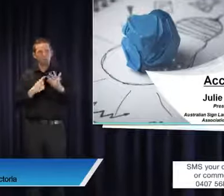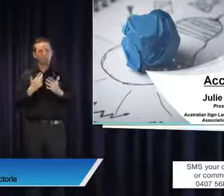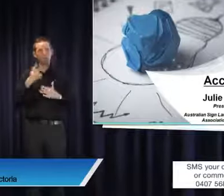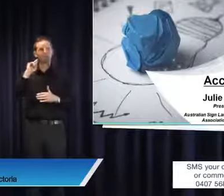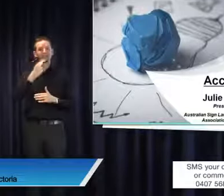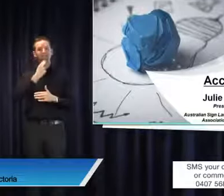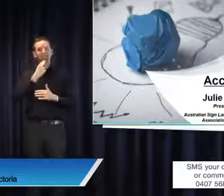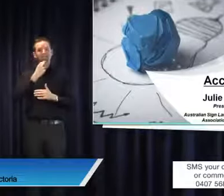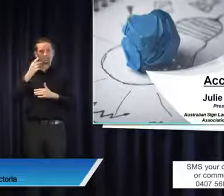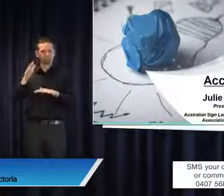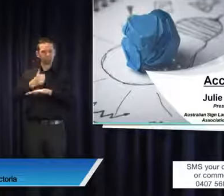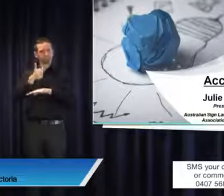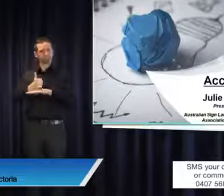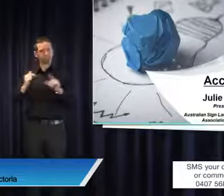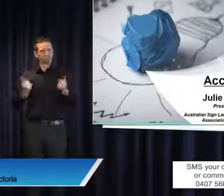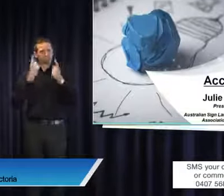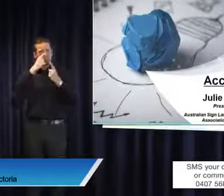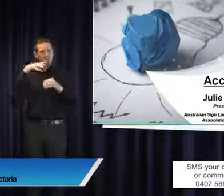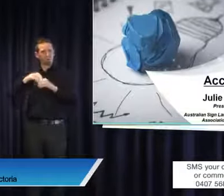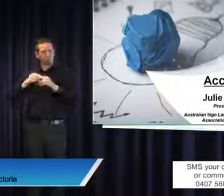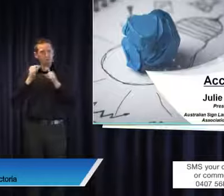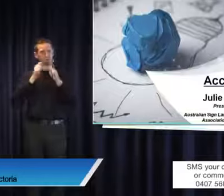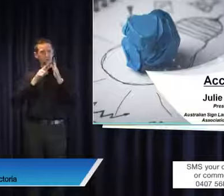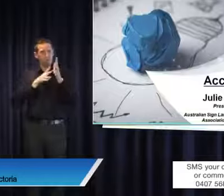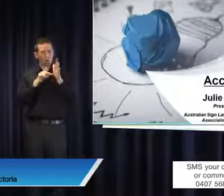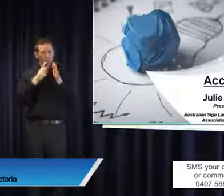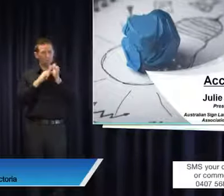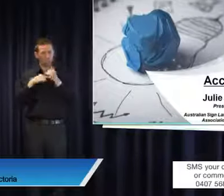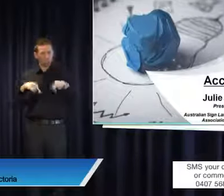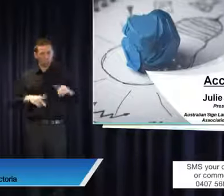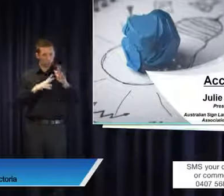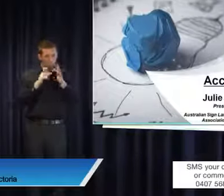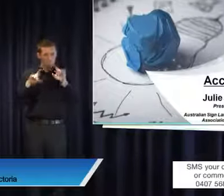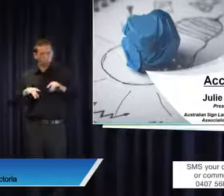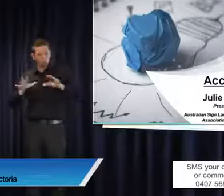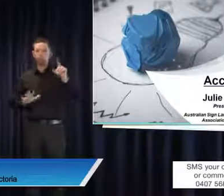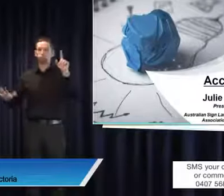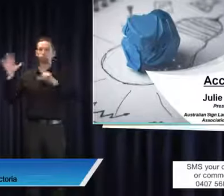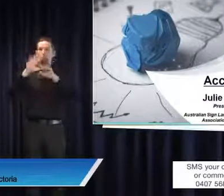in Victoria, Australia and throughout the world, the ones that advocate for the rights